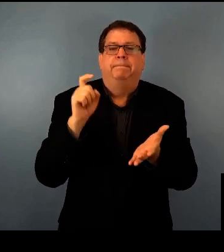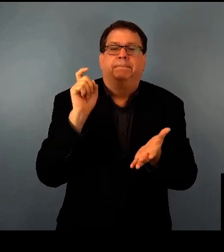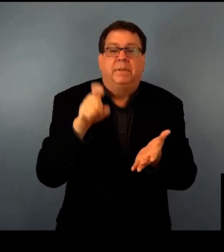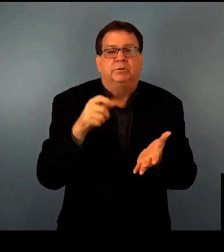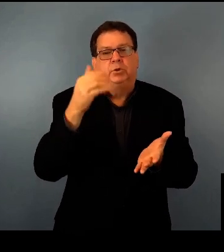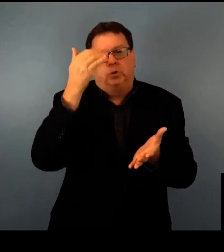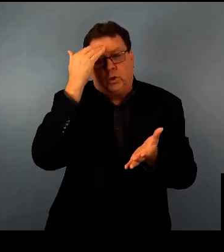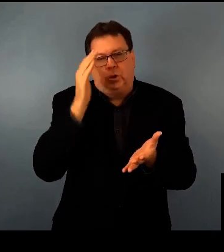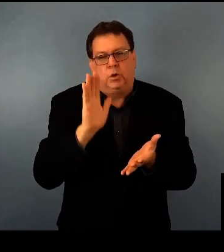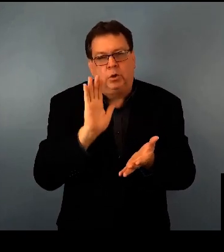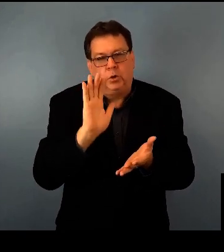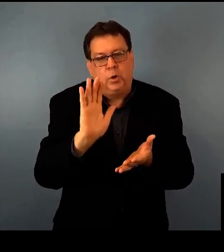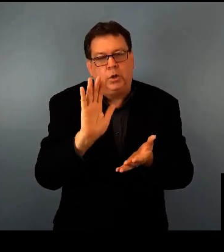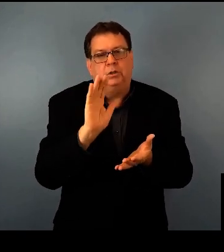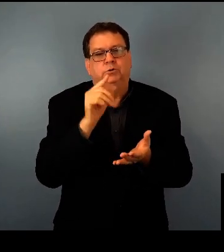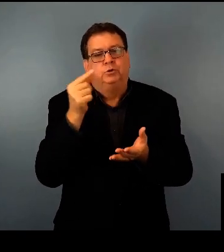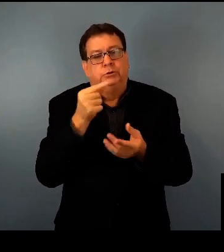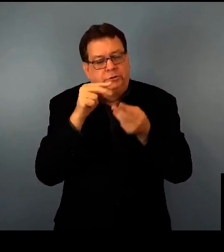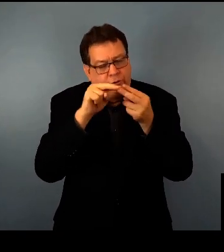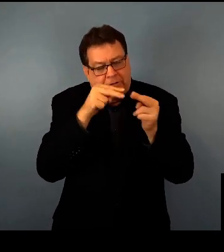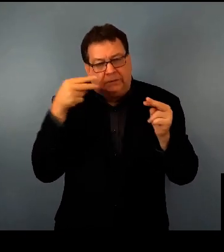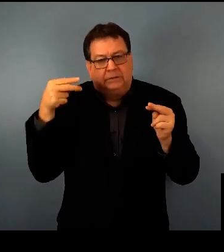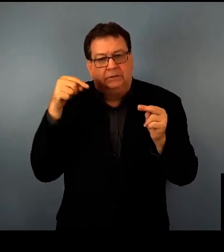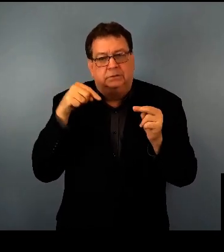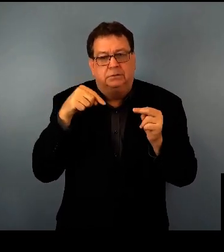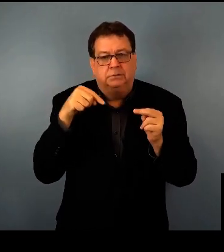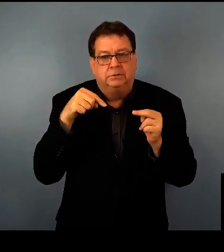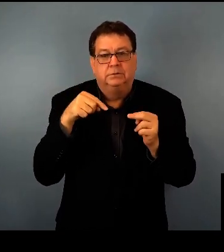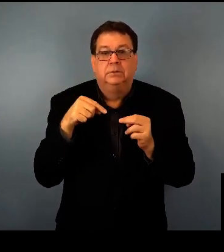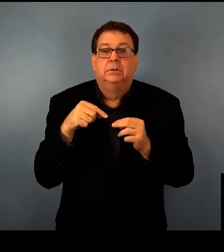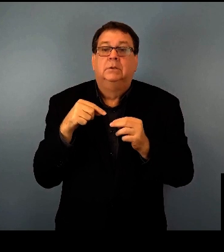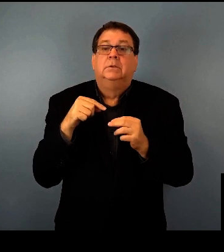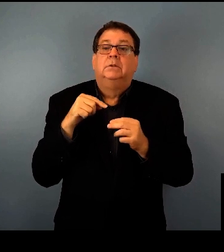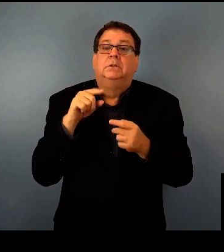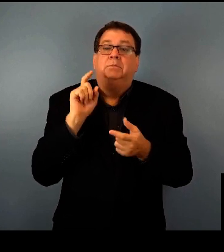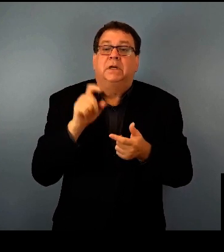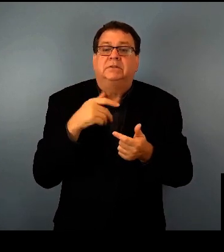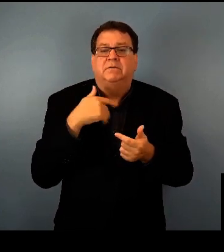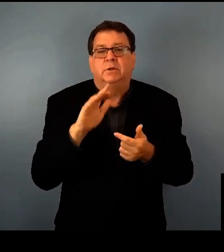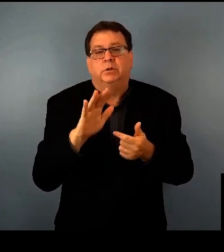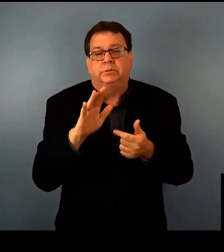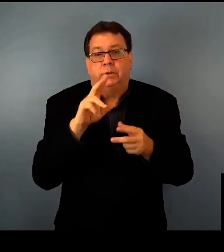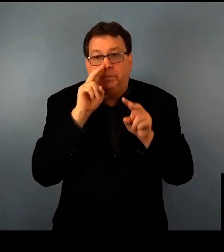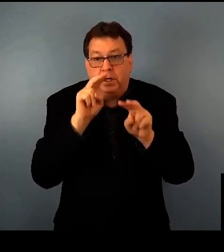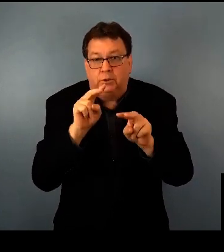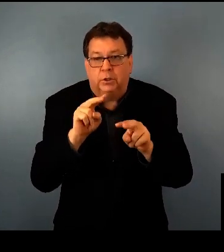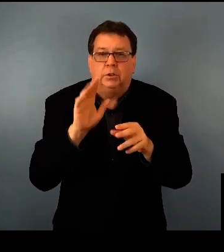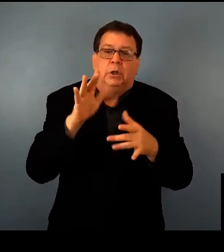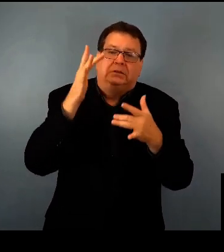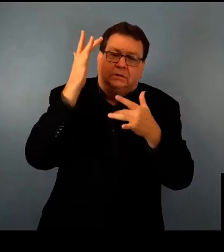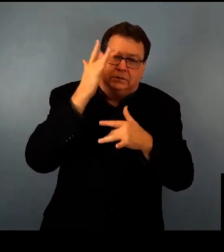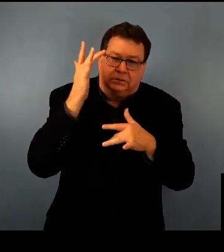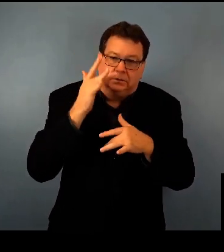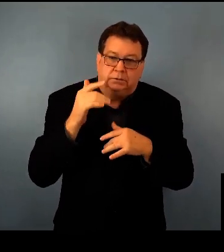First of all, as we discussed, know your genotype. Second of all, continue to monitor your condition,